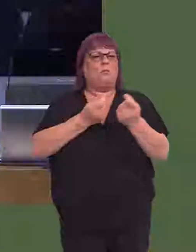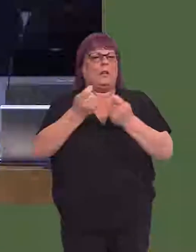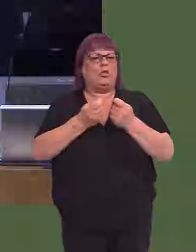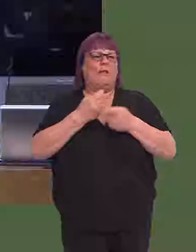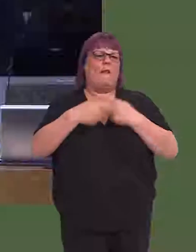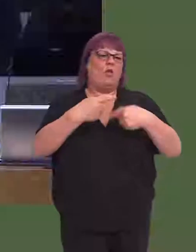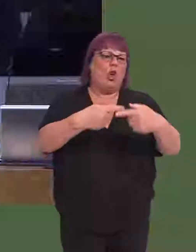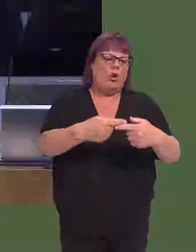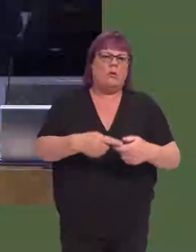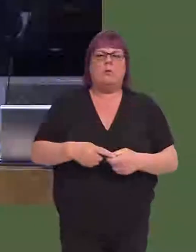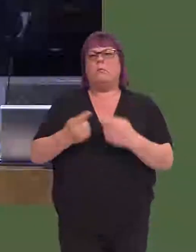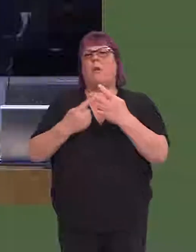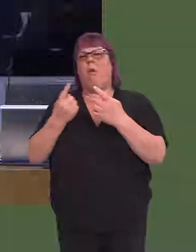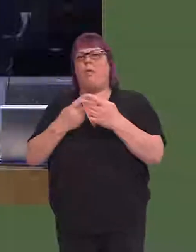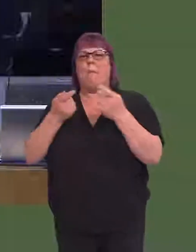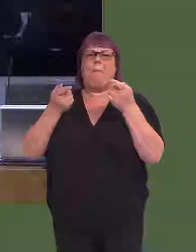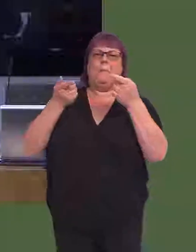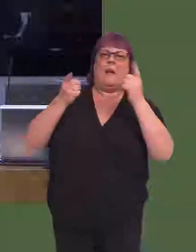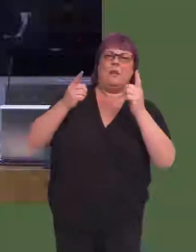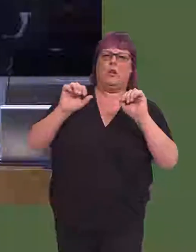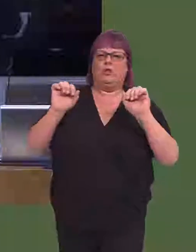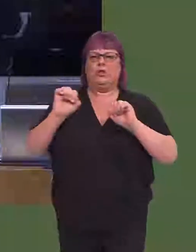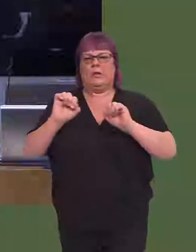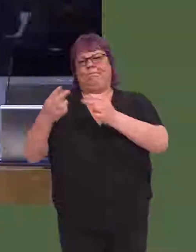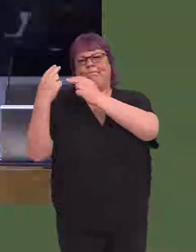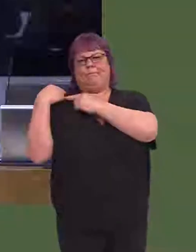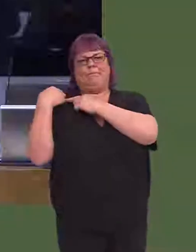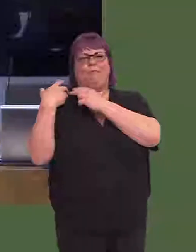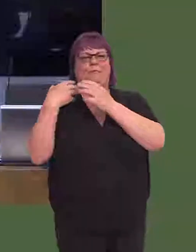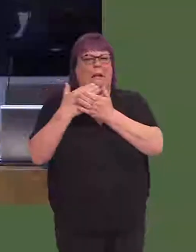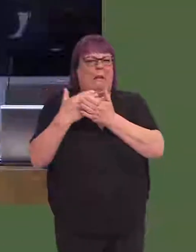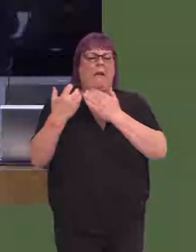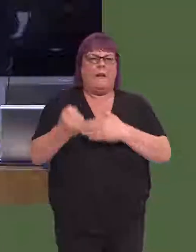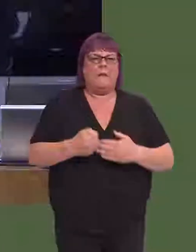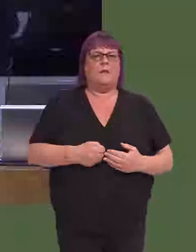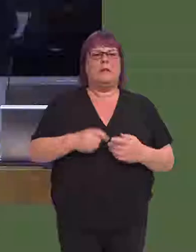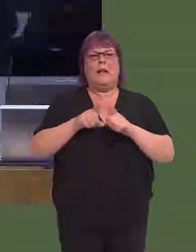year; other executive directors still establishing their portfolios; a lack of granular understanding